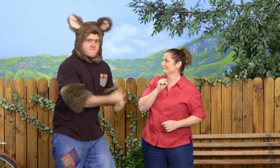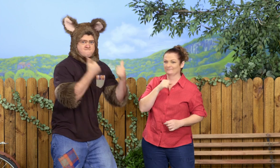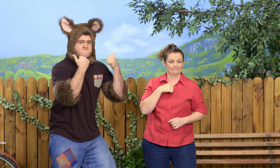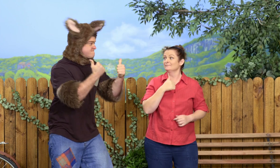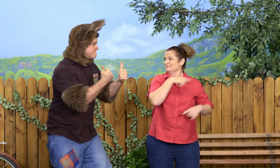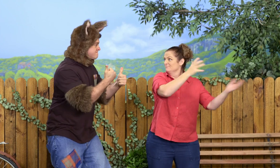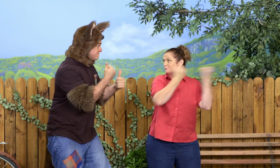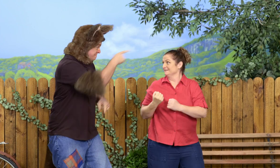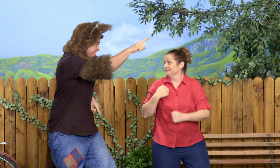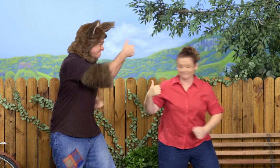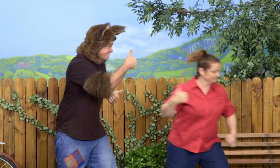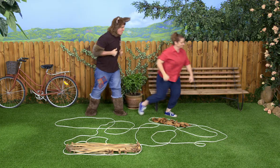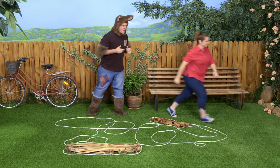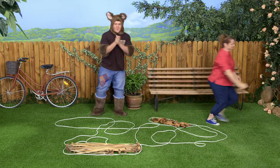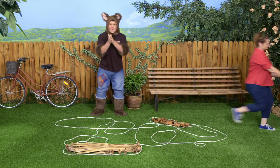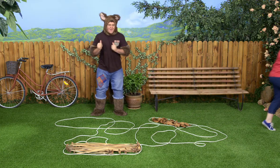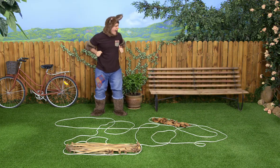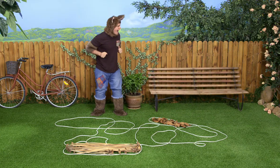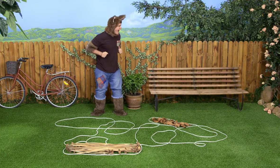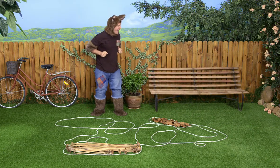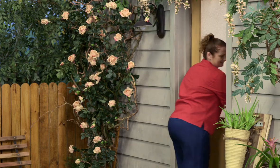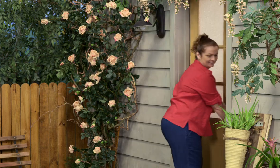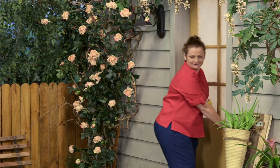Great. I'll go get them. OK. (CHUCKLES)